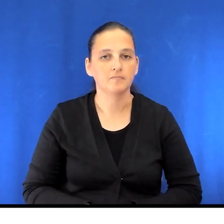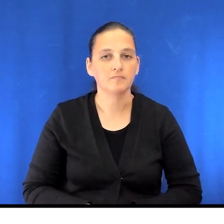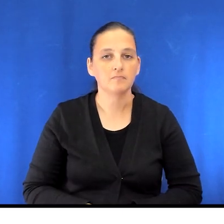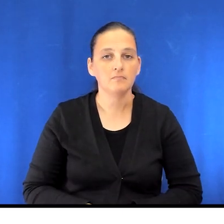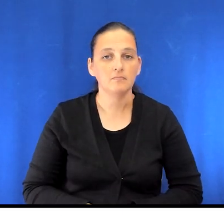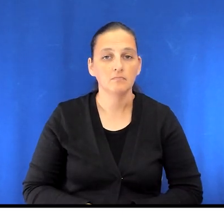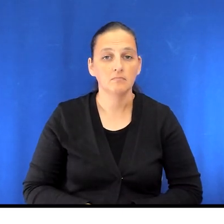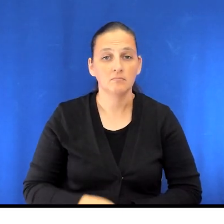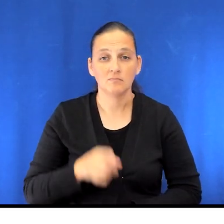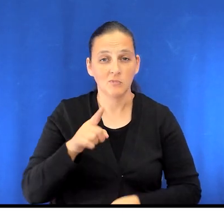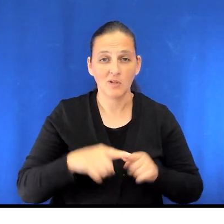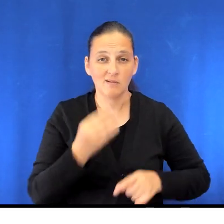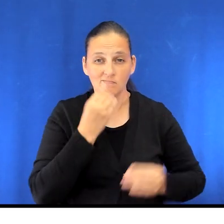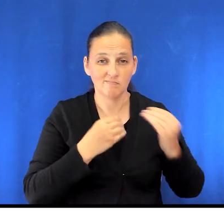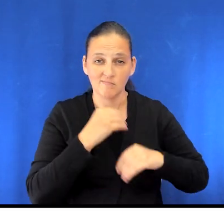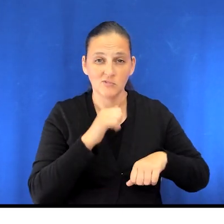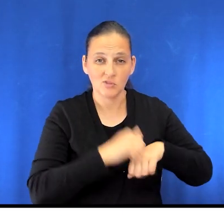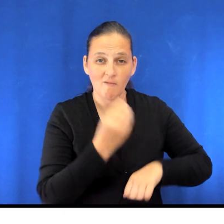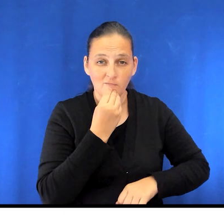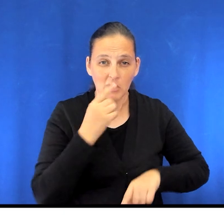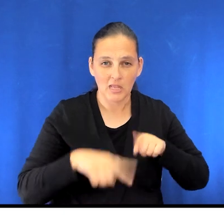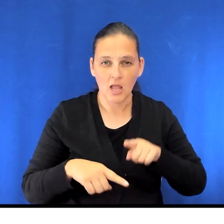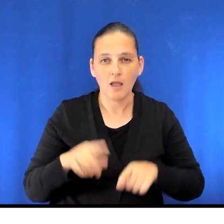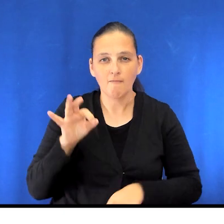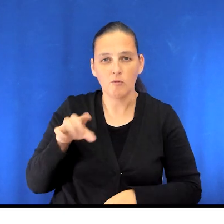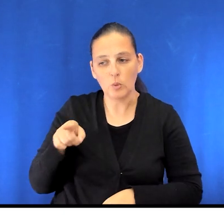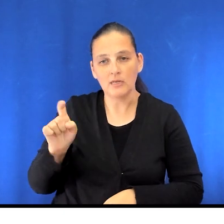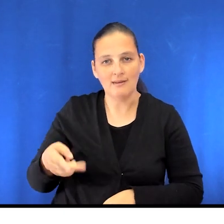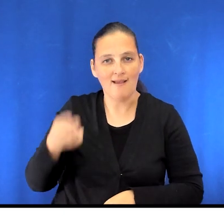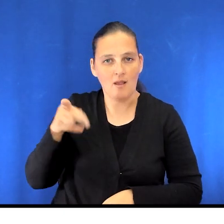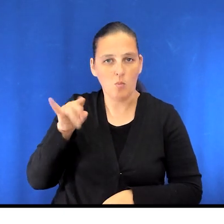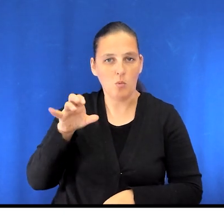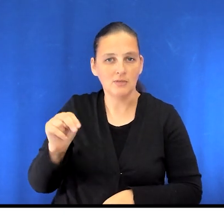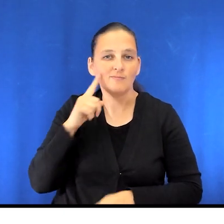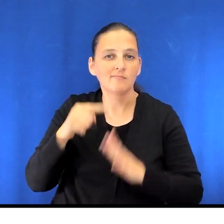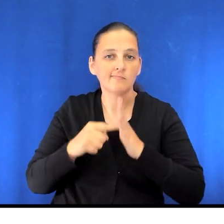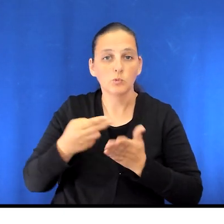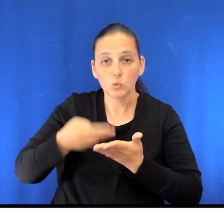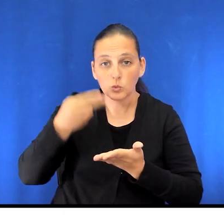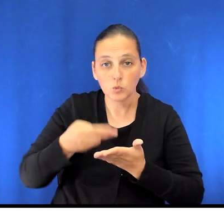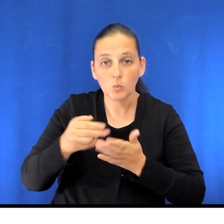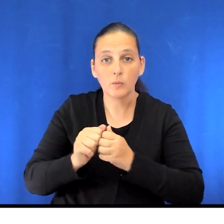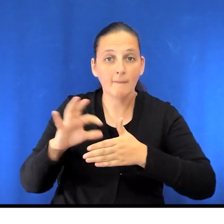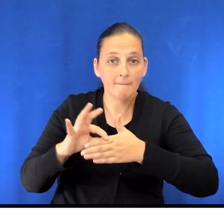If you are not able to eat much solid food, make sure the fluids you choose are high protein. For example, soup with meat or legumes,